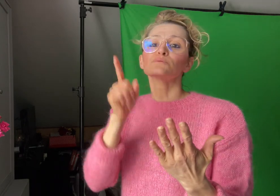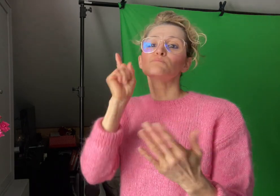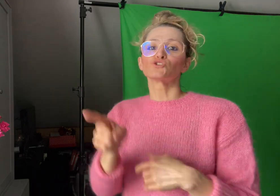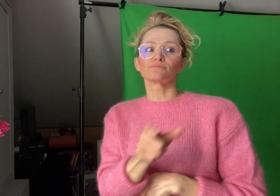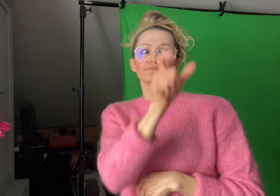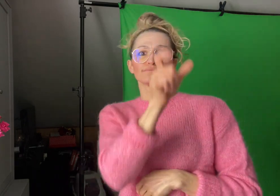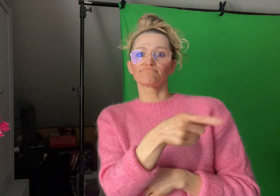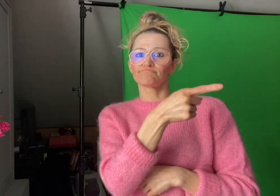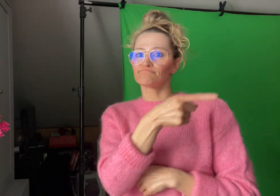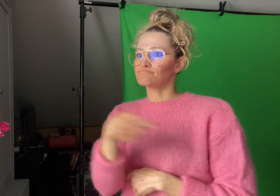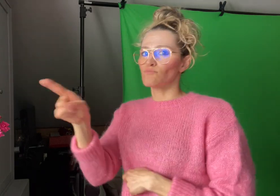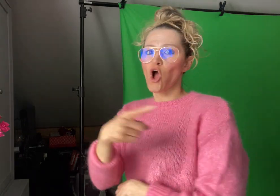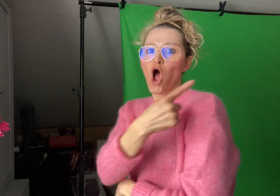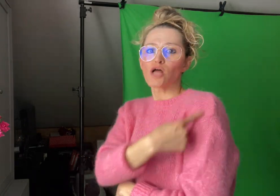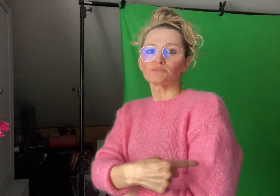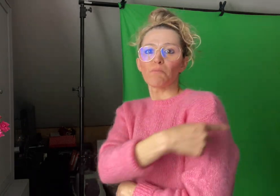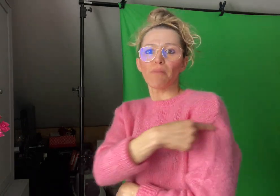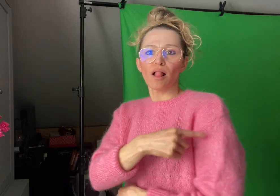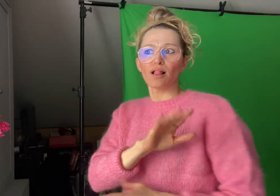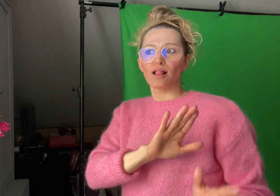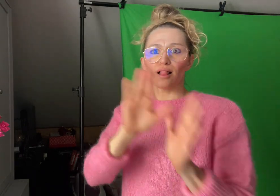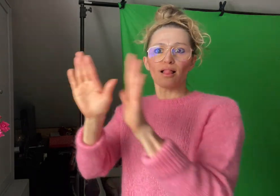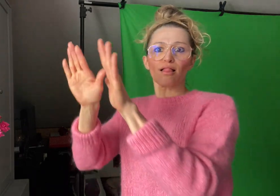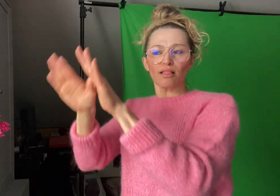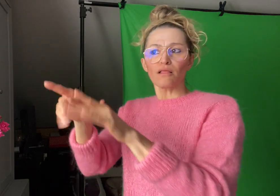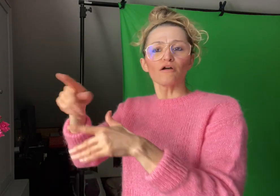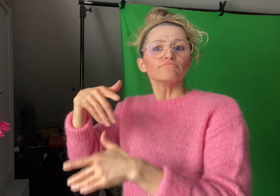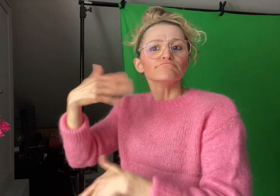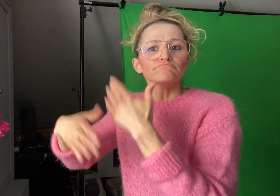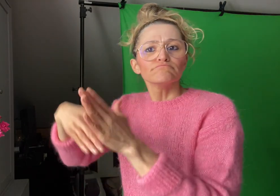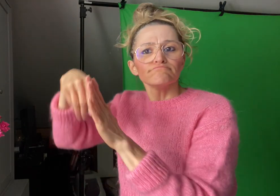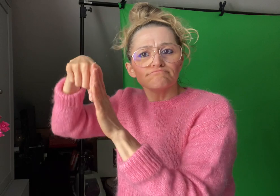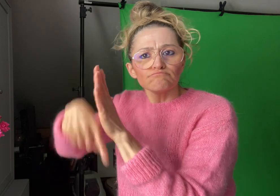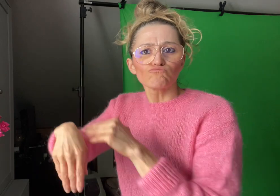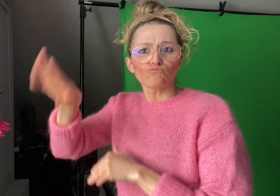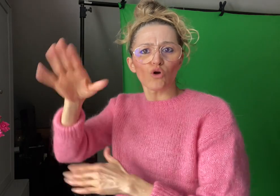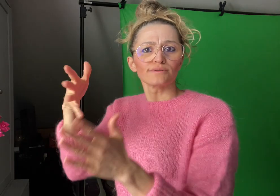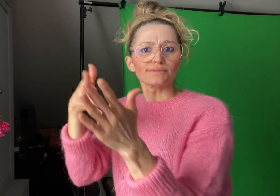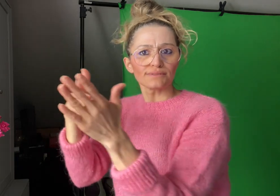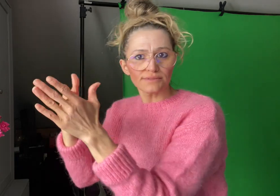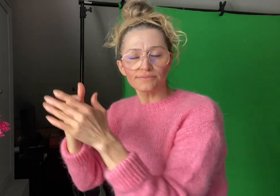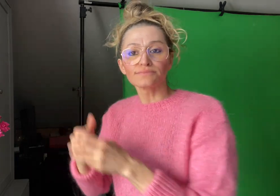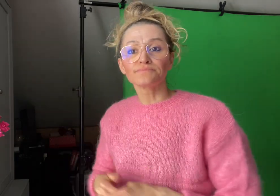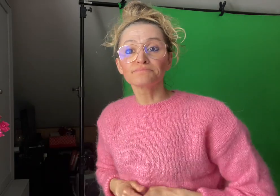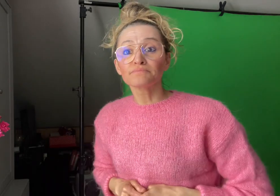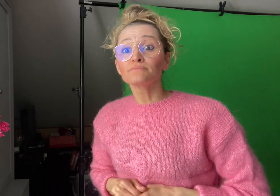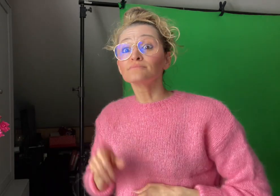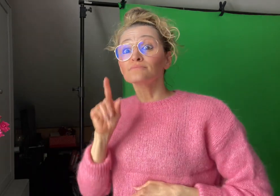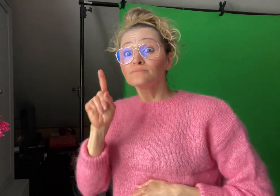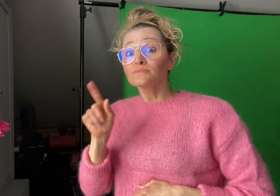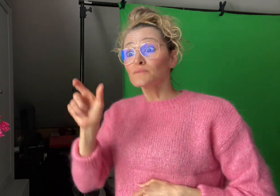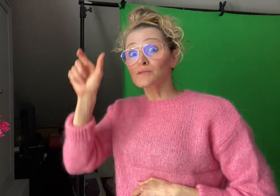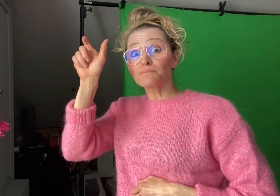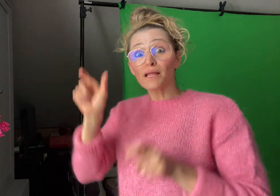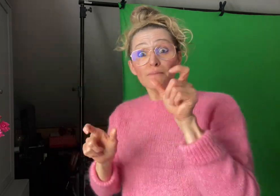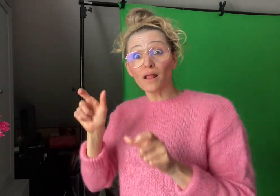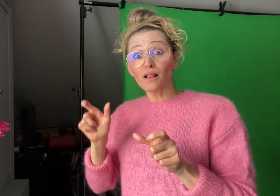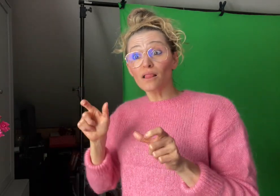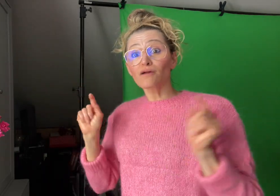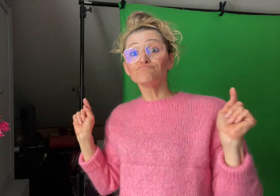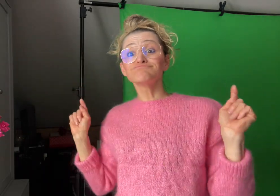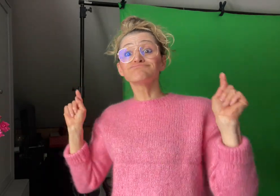participants arrive without a valid vaccination certificate,